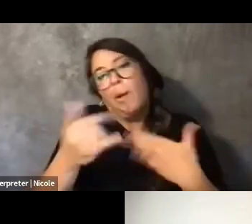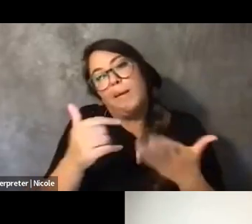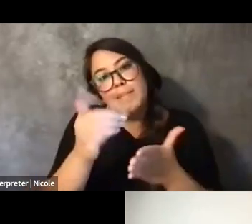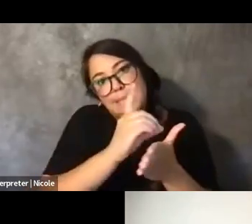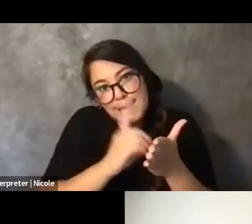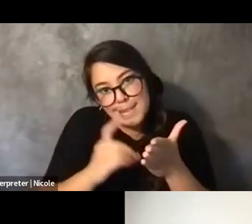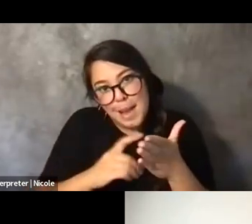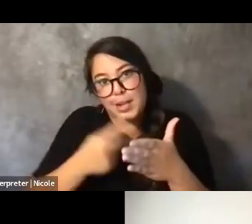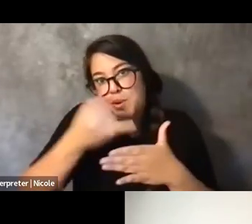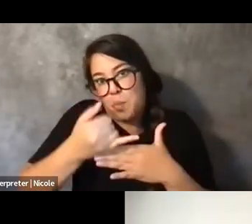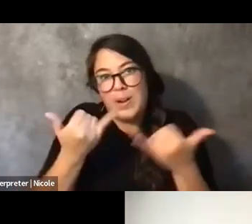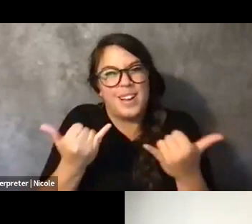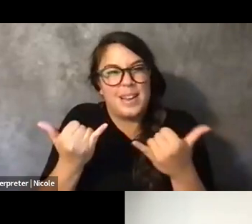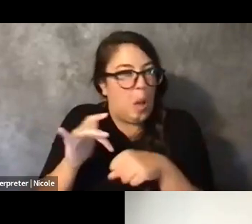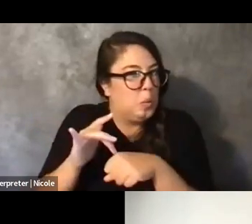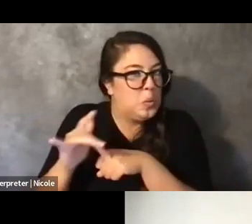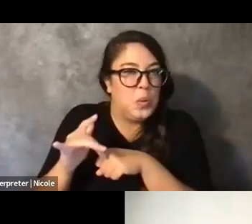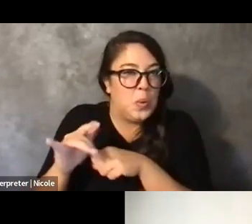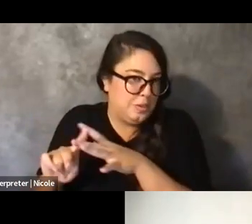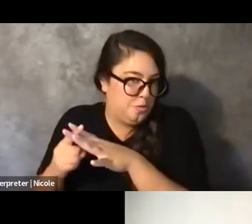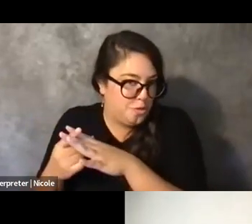in the very early stages with Best Practices.